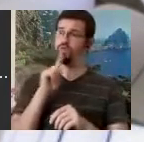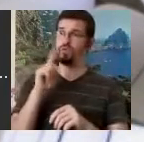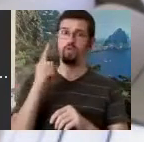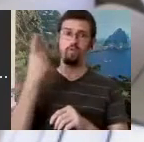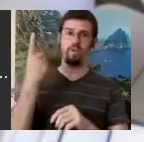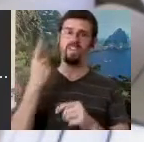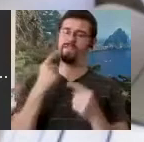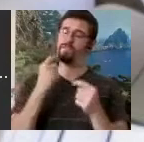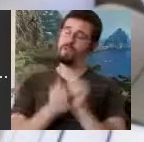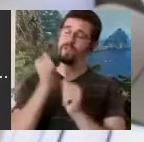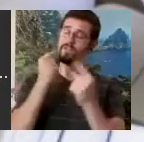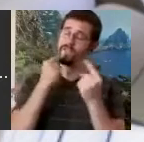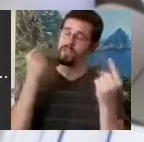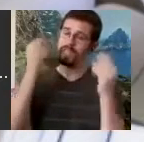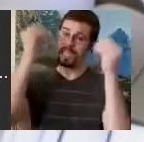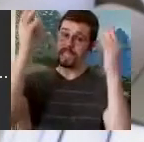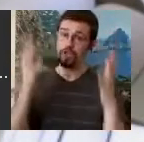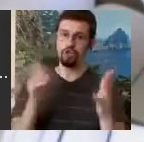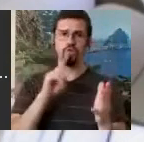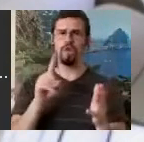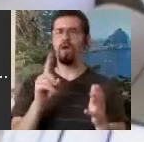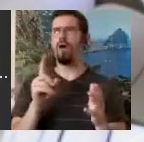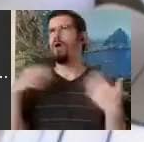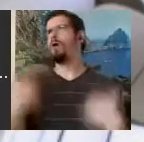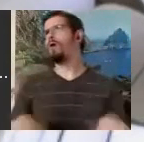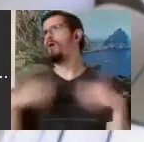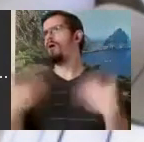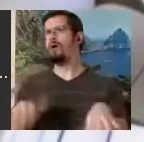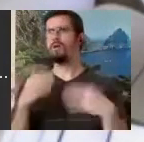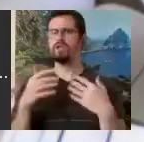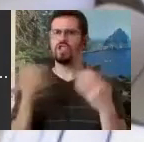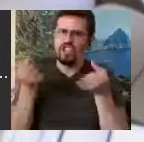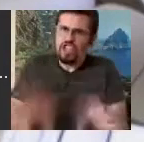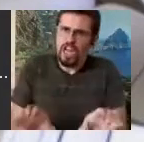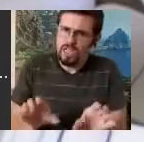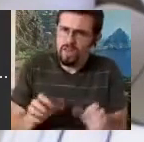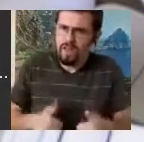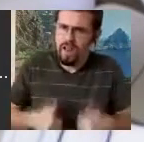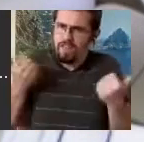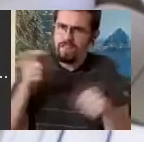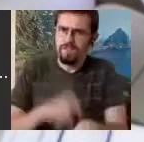chance of a lifetime. And so at age 19, I went to this Copenhagen workshop, where